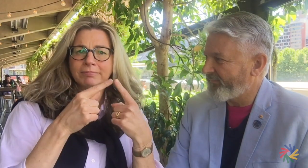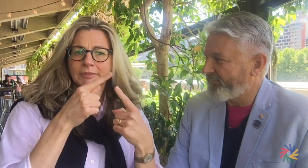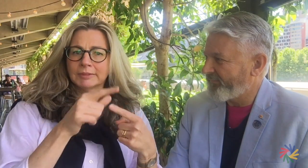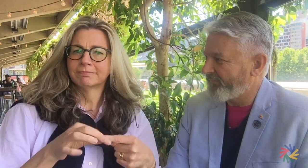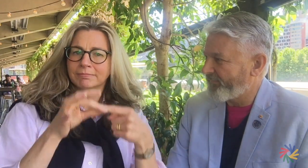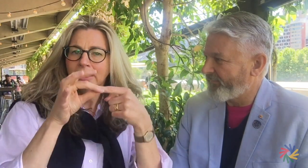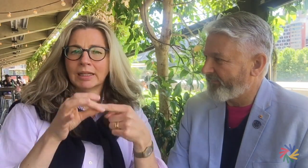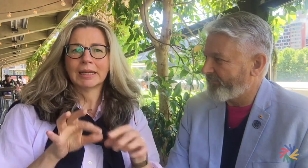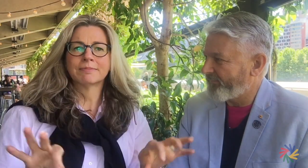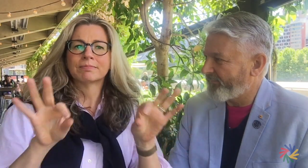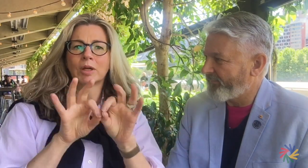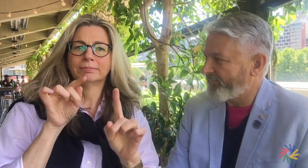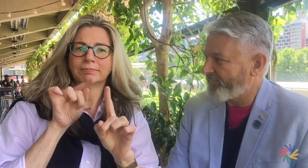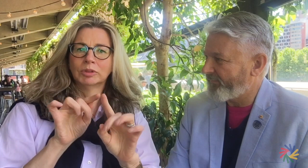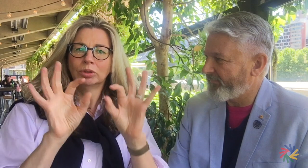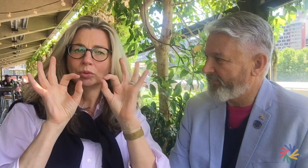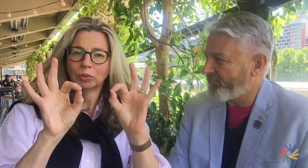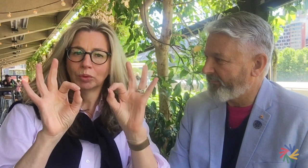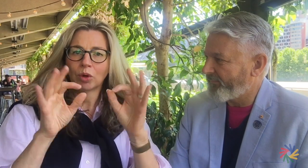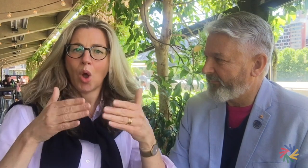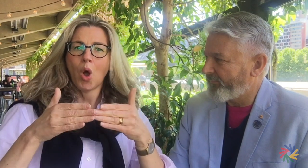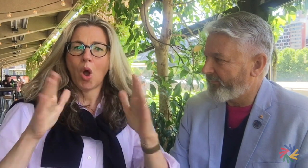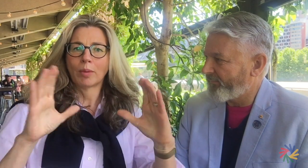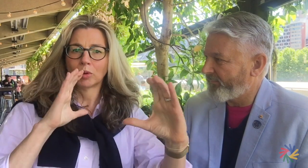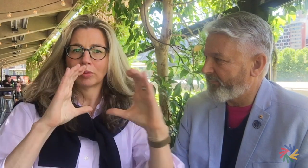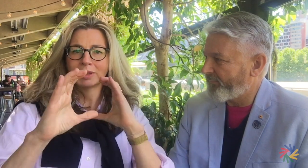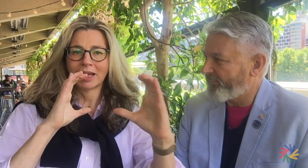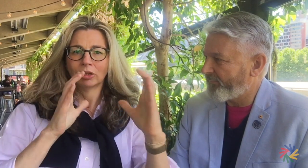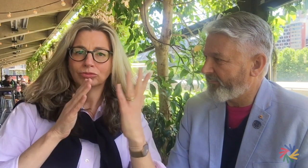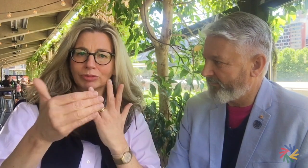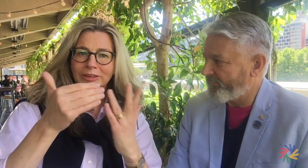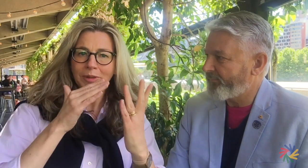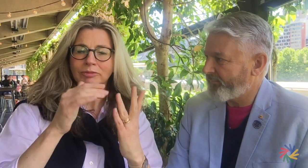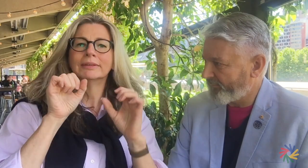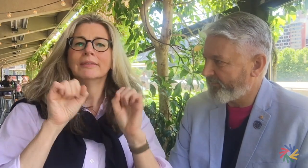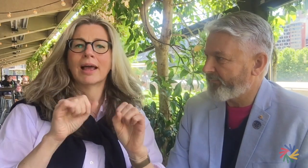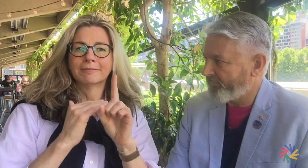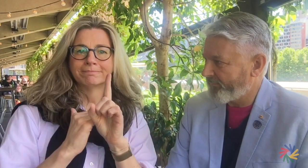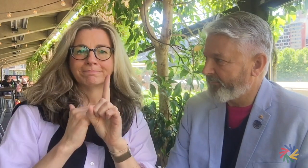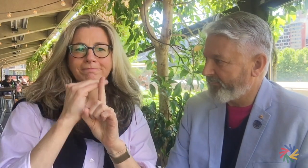This is the importance of open and transparent communication because from this,